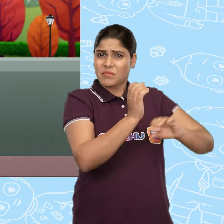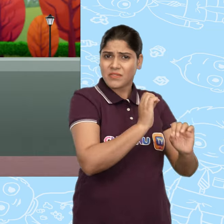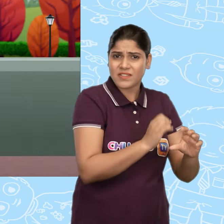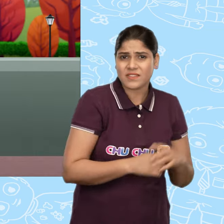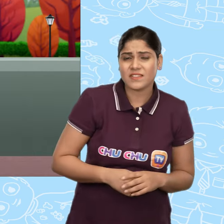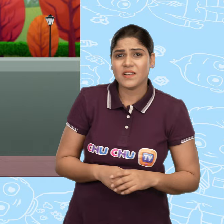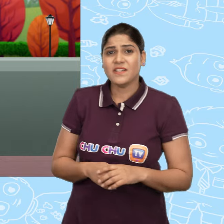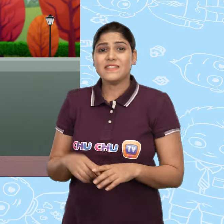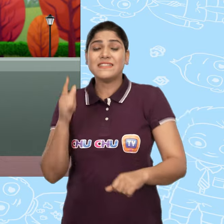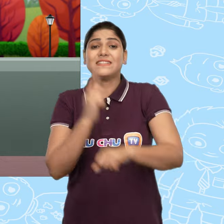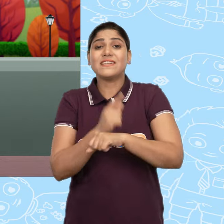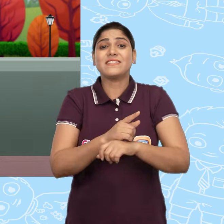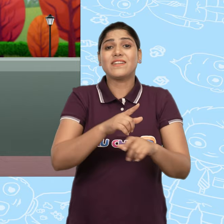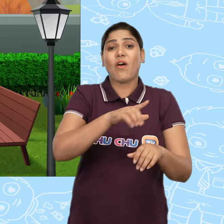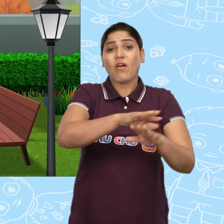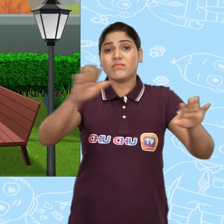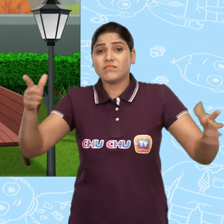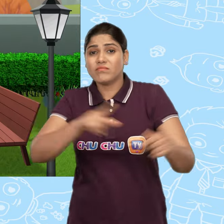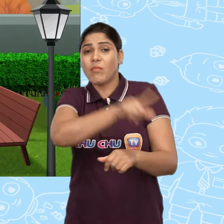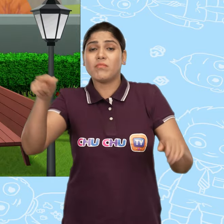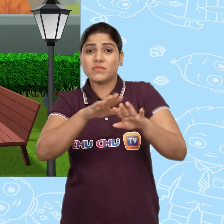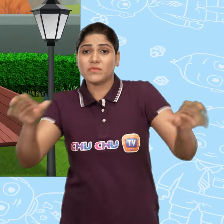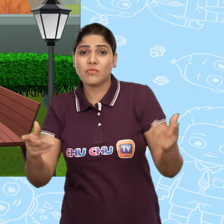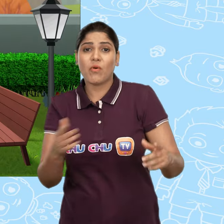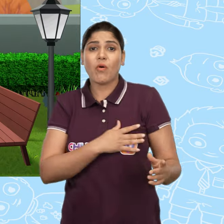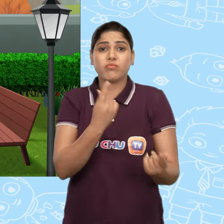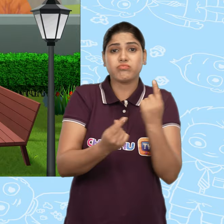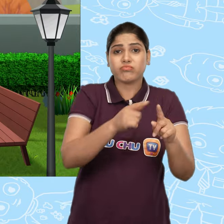So Miss Dorothy took all the children to the park for a picnic.